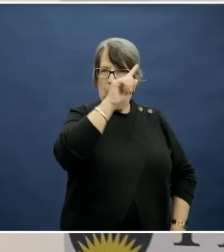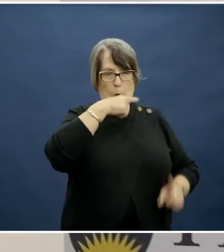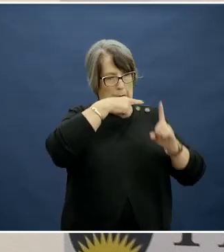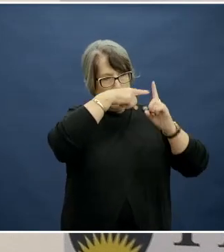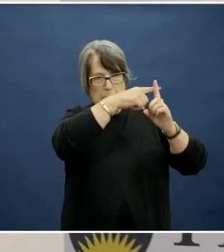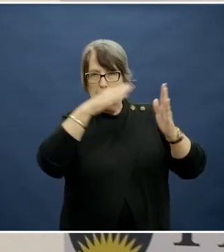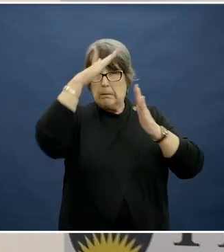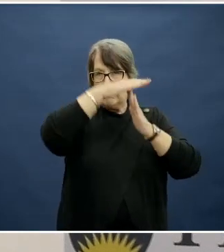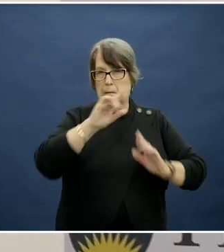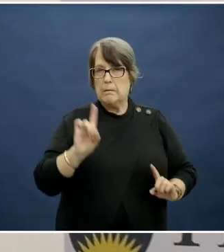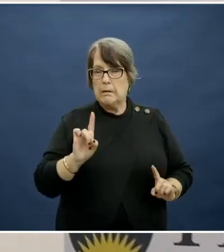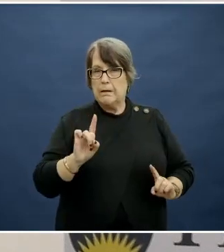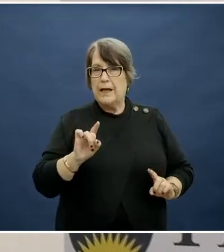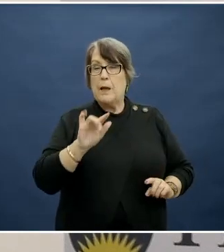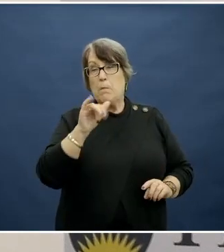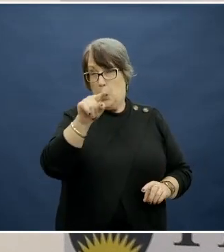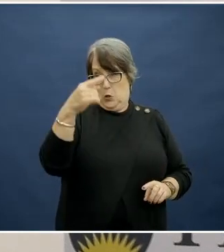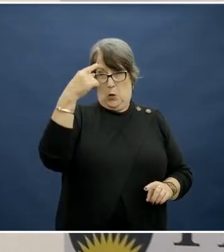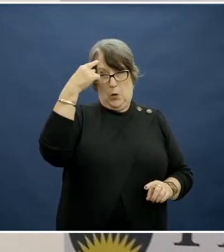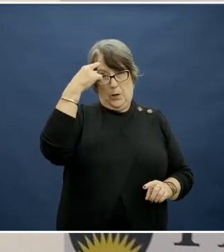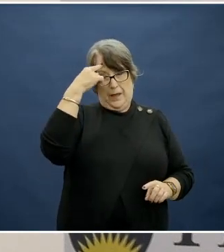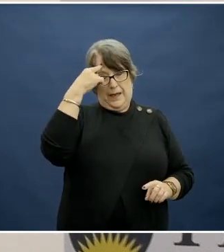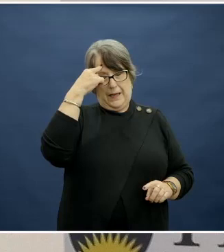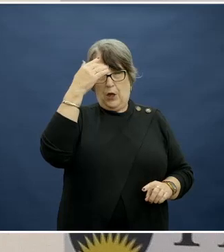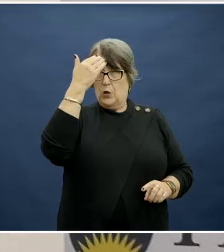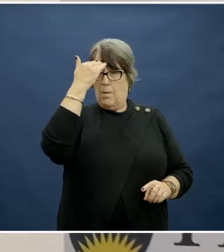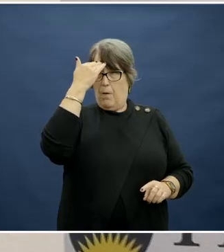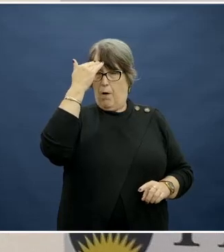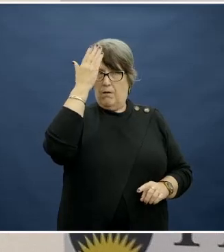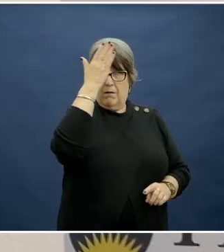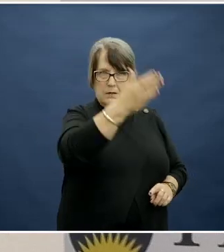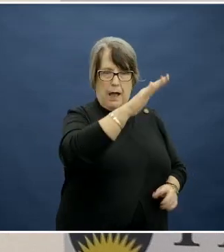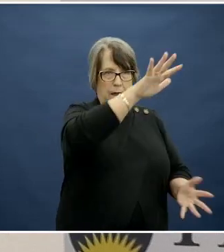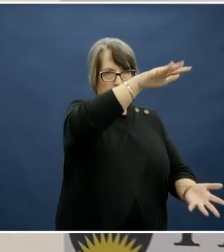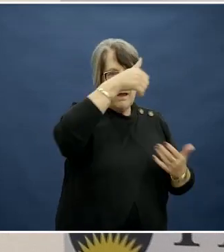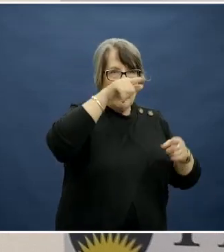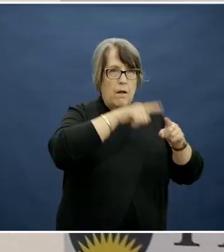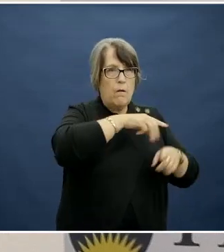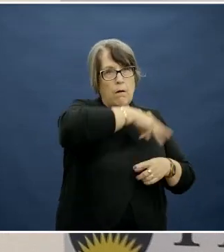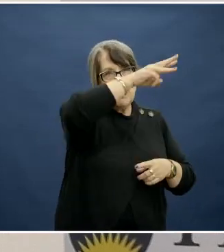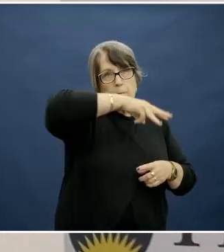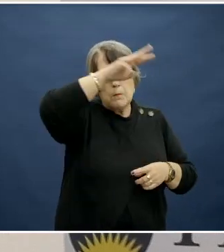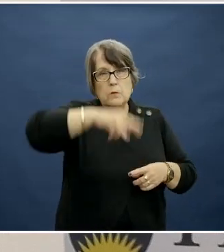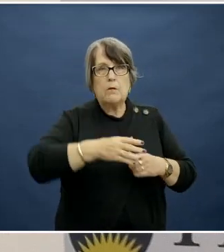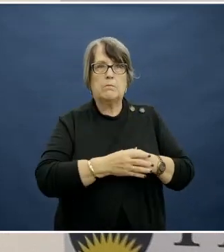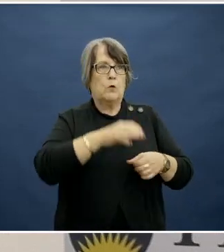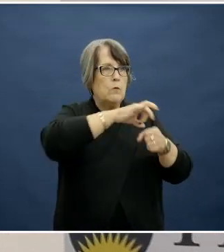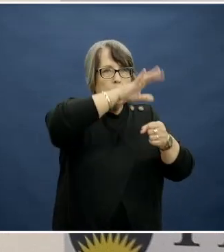Now, you might think your mind might go straightaway to takeaway foods such as McDonald's or soft drinks.